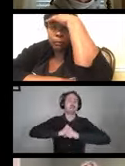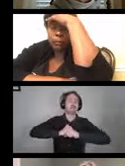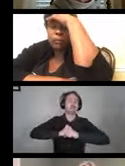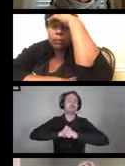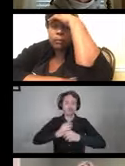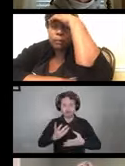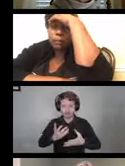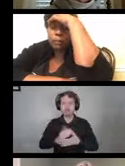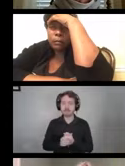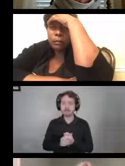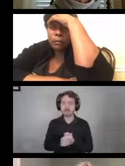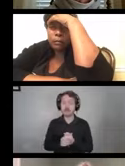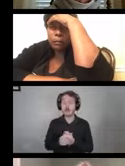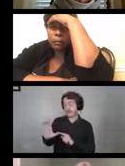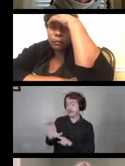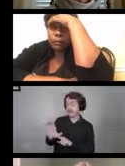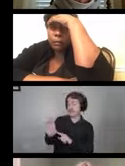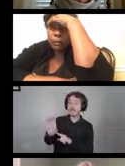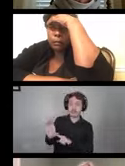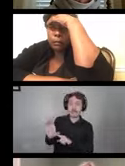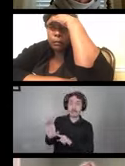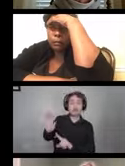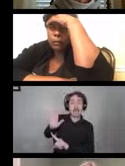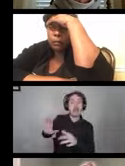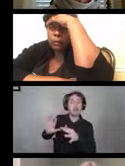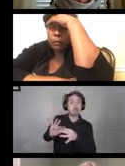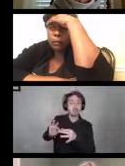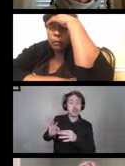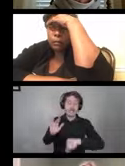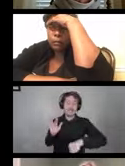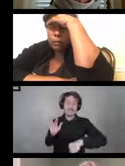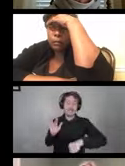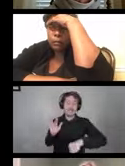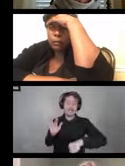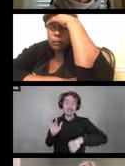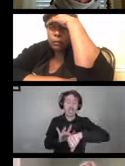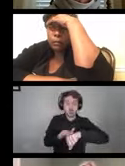According to the CDC, touching a surface that has the virus on it